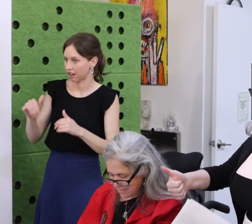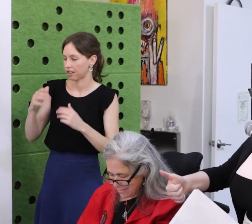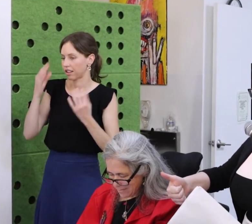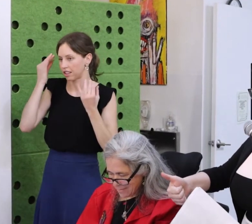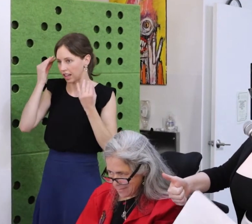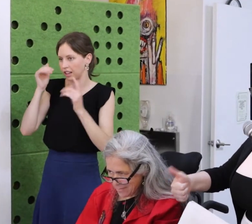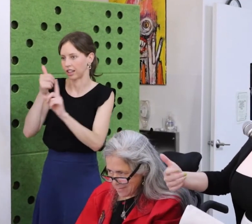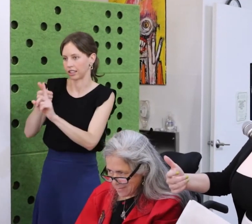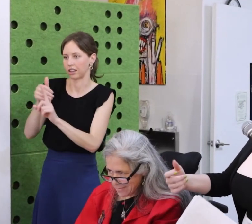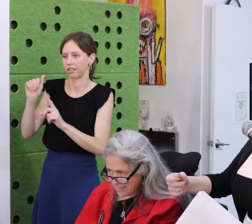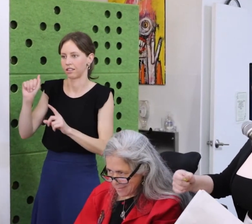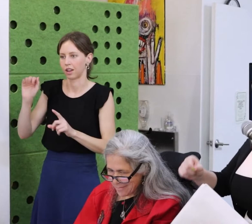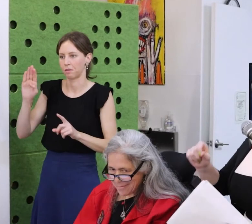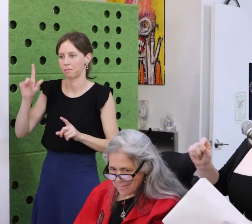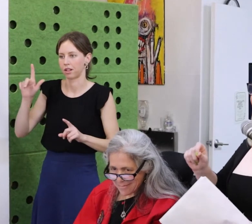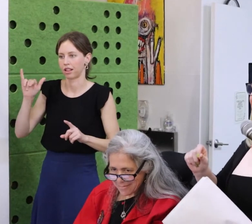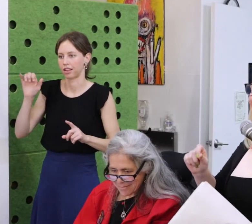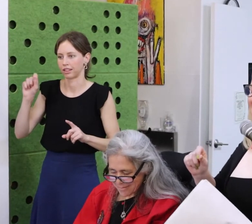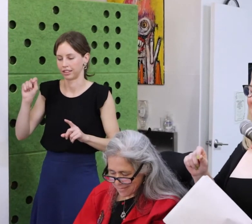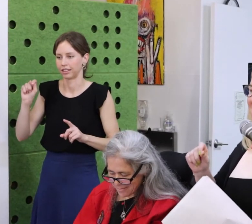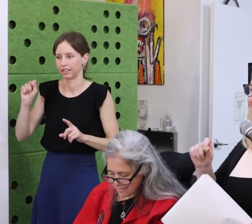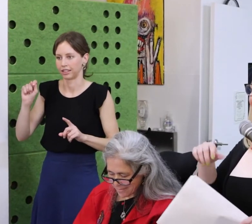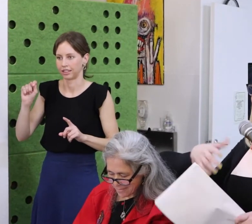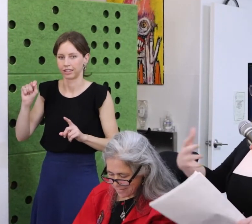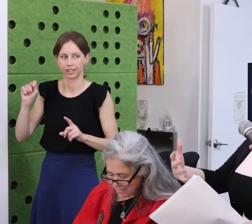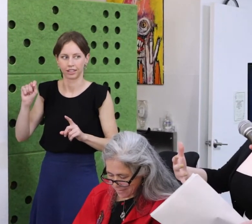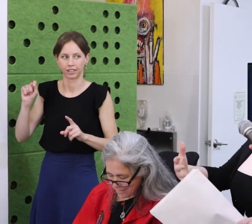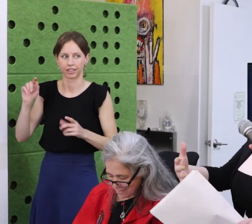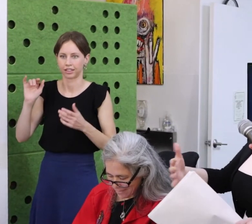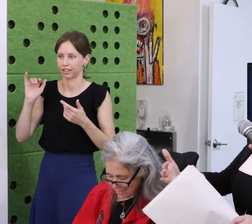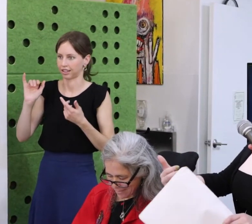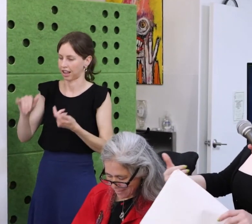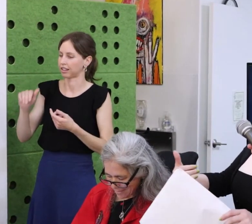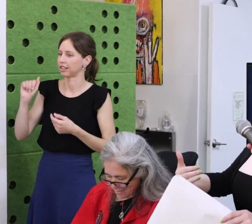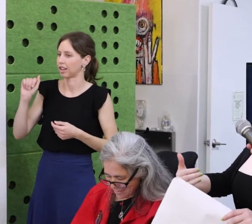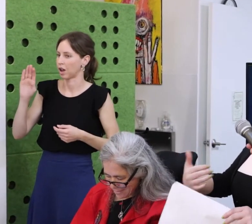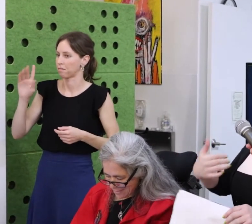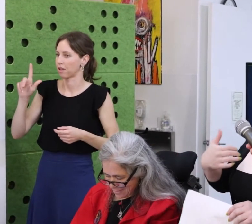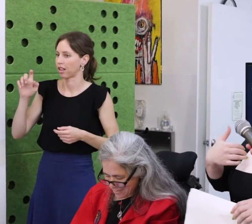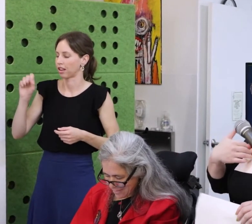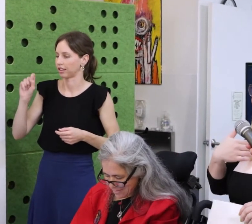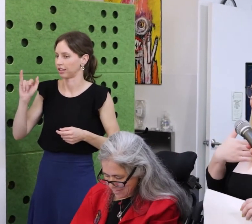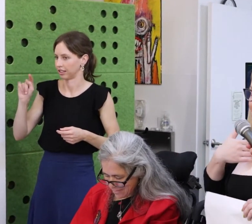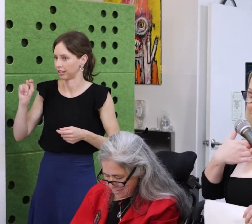smart as I used to be. I was a child growing up who always tested well,